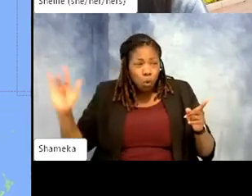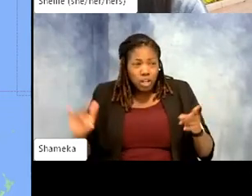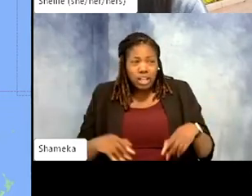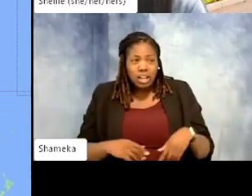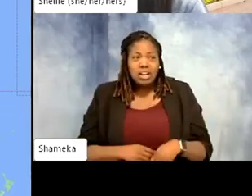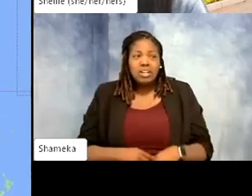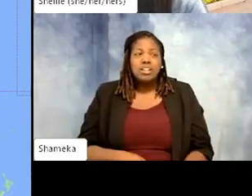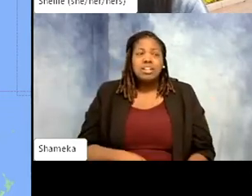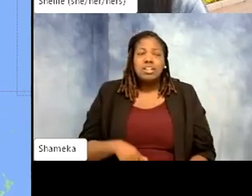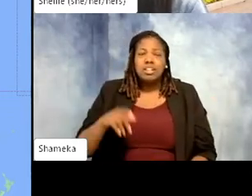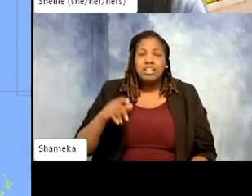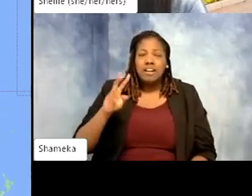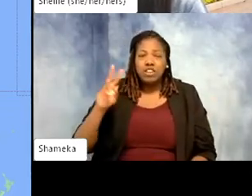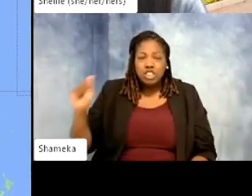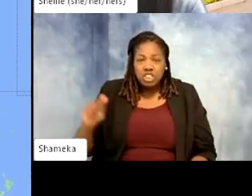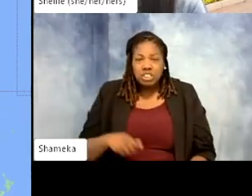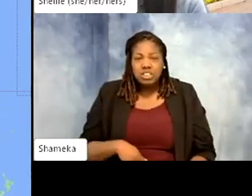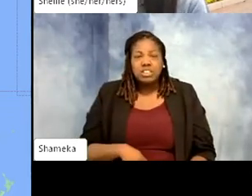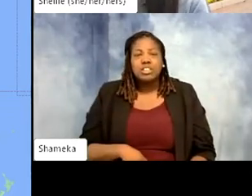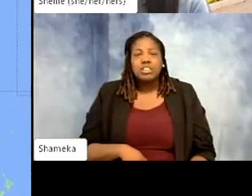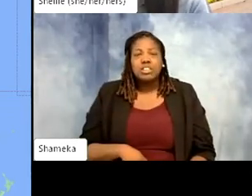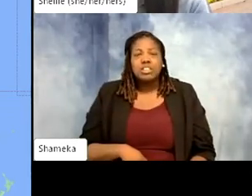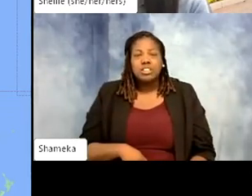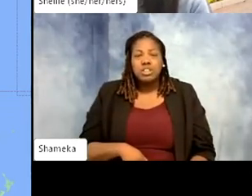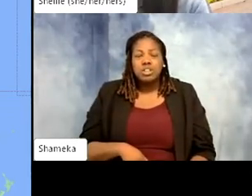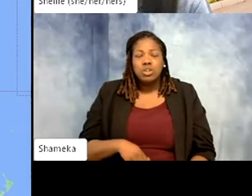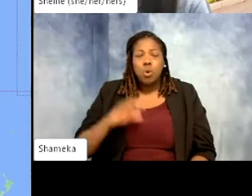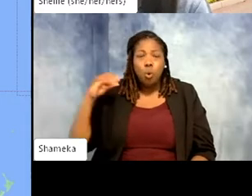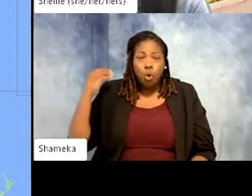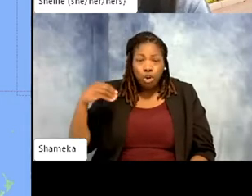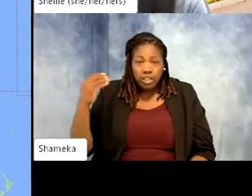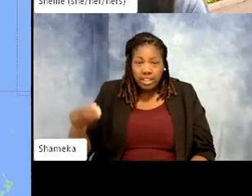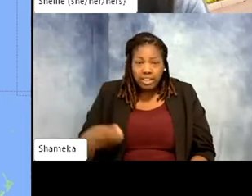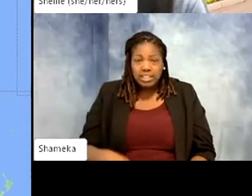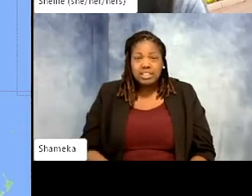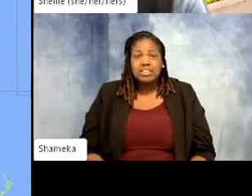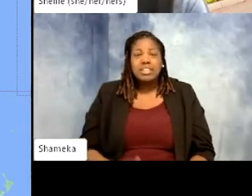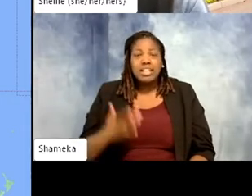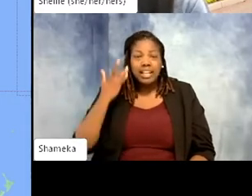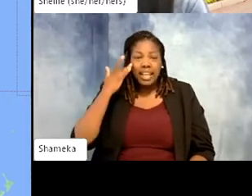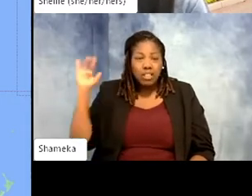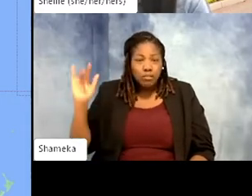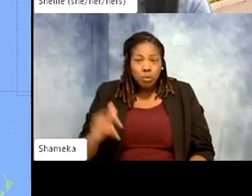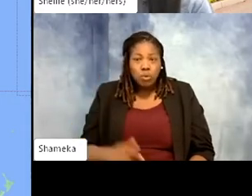Talia from Virginia, Daniel from Portland, Oregon, more from California. We have someone joining us